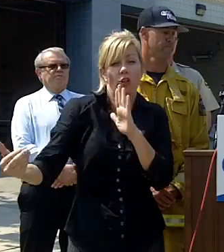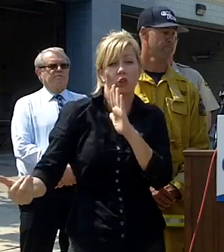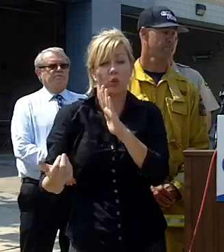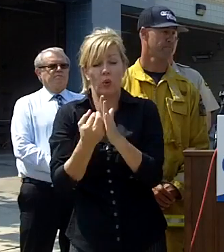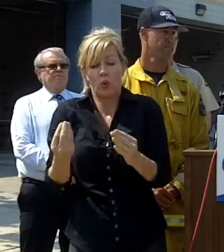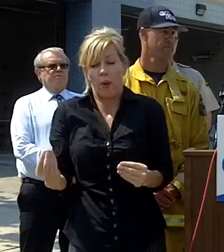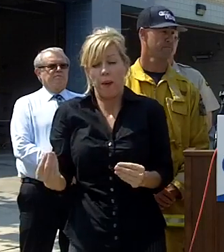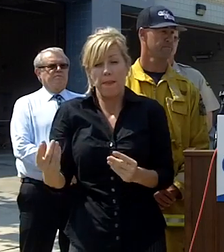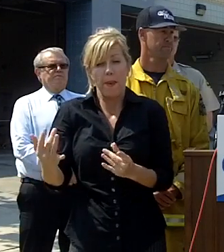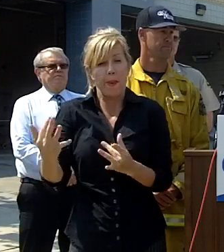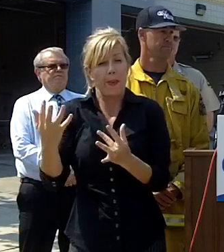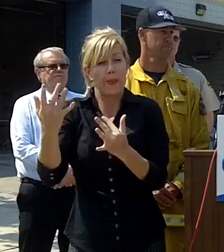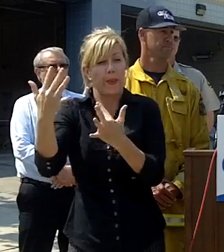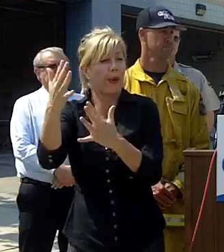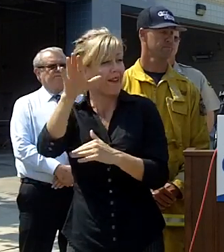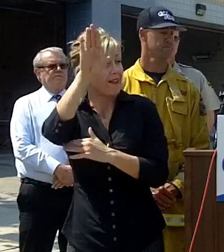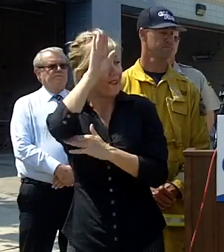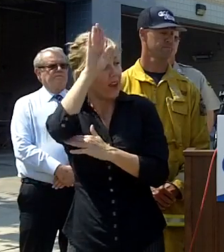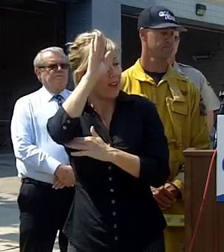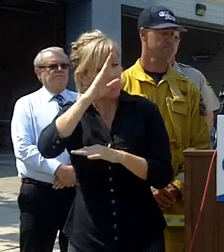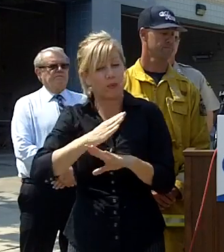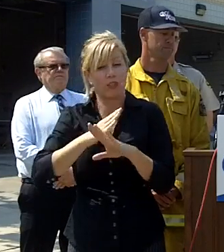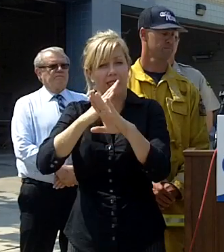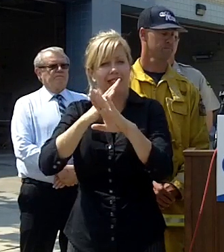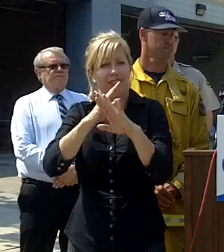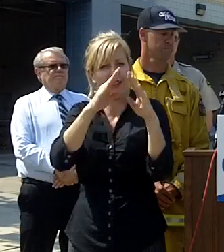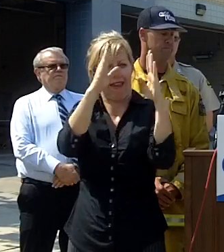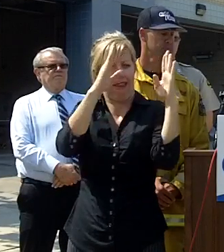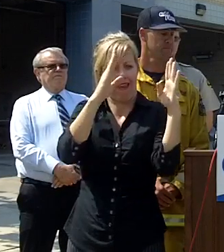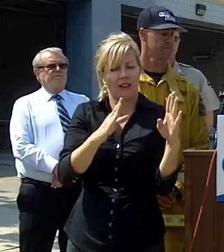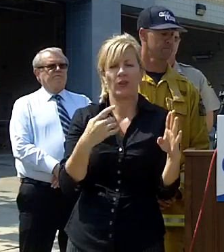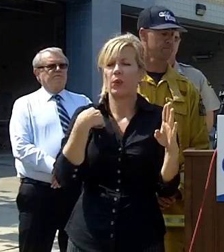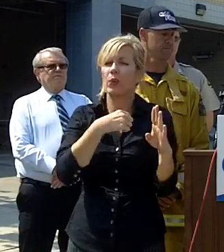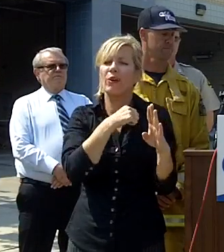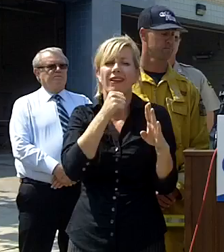canyons and the firefighters are protecting the structures we're not going to let anybody back